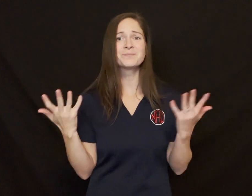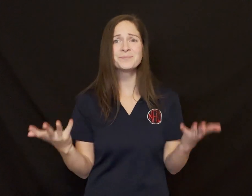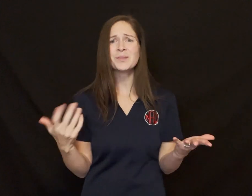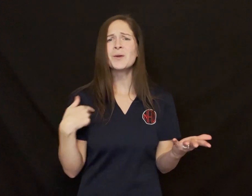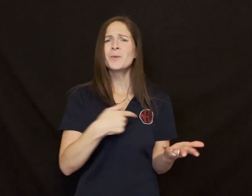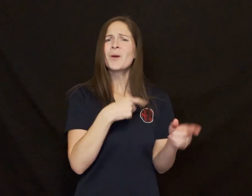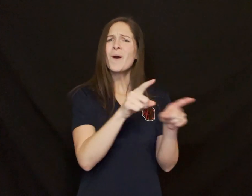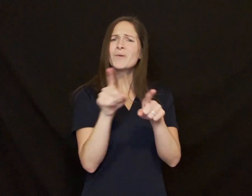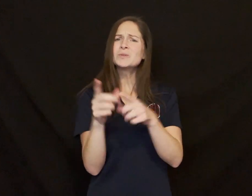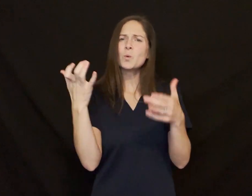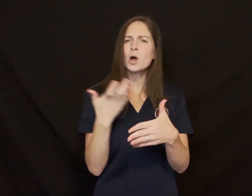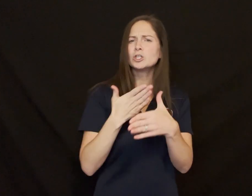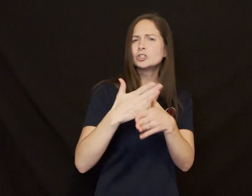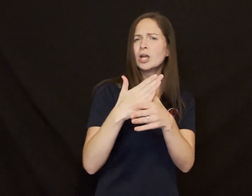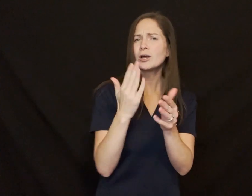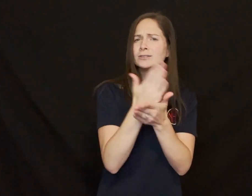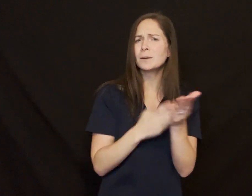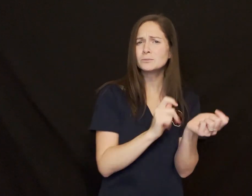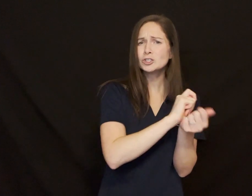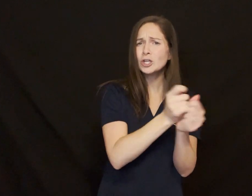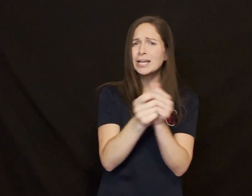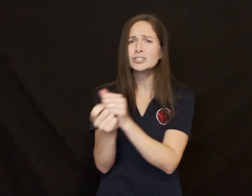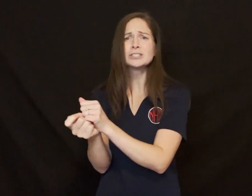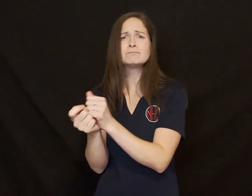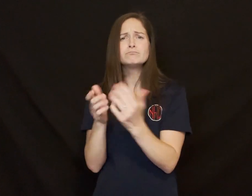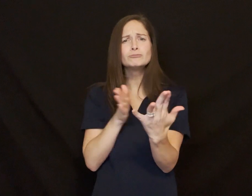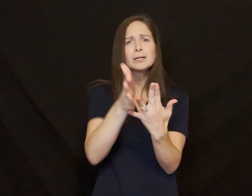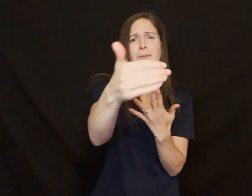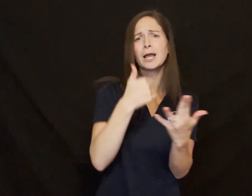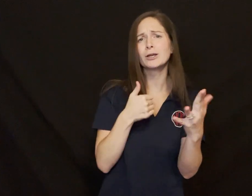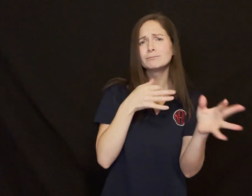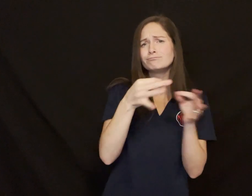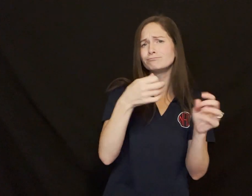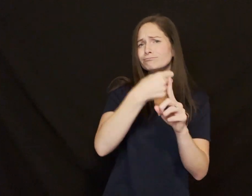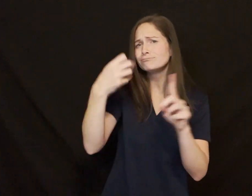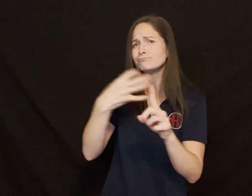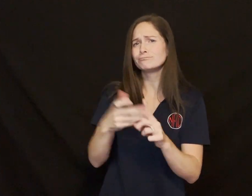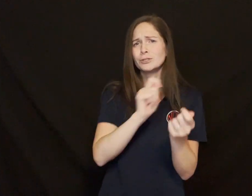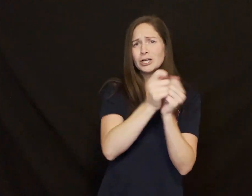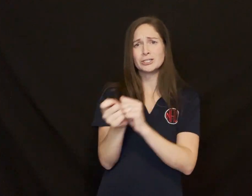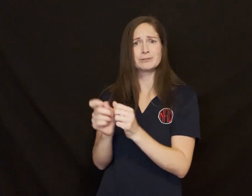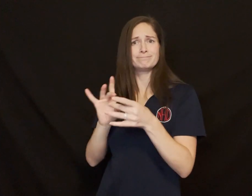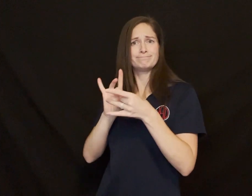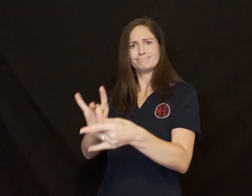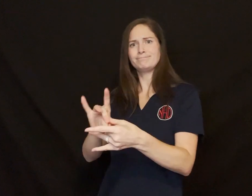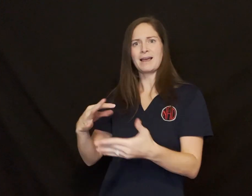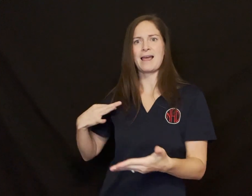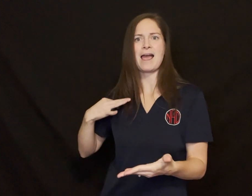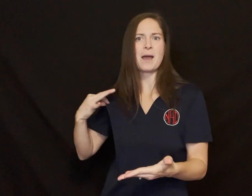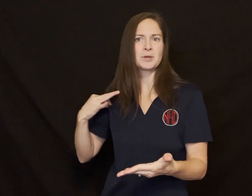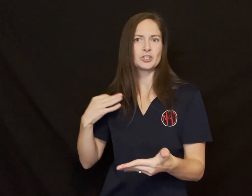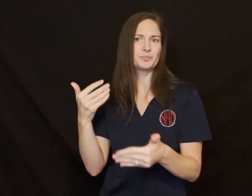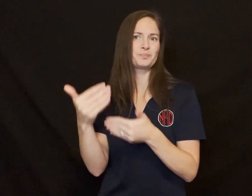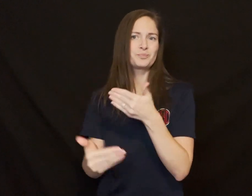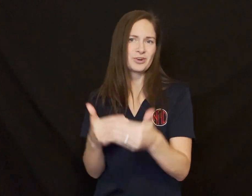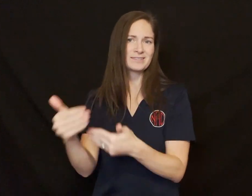We also wanted to be transparent with some changes to the application process.